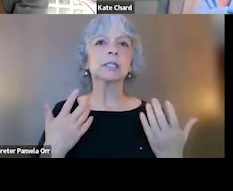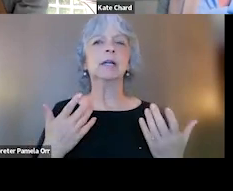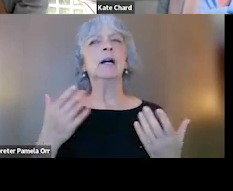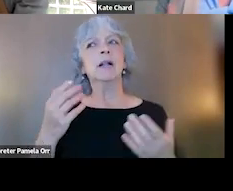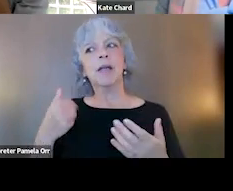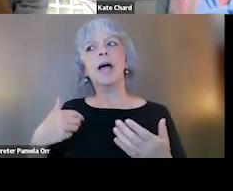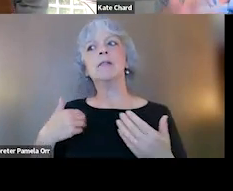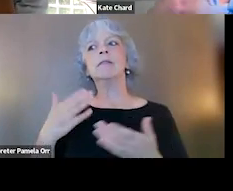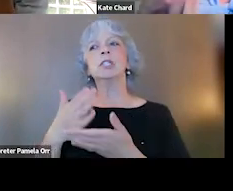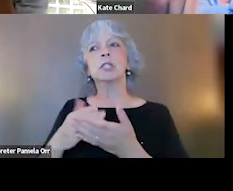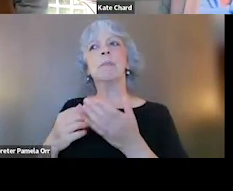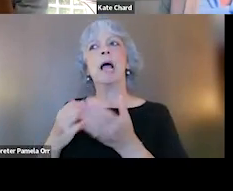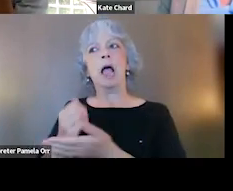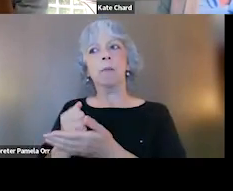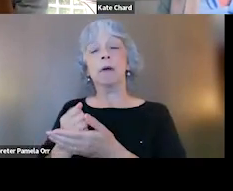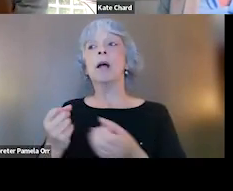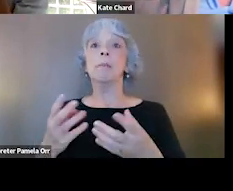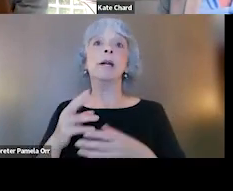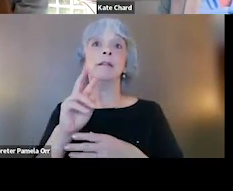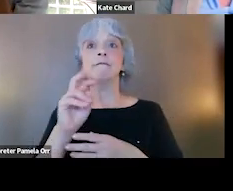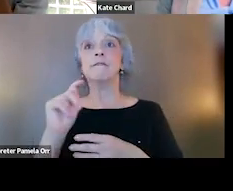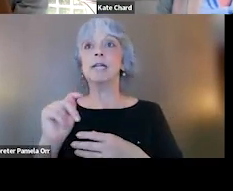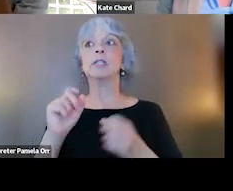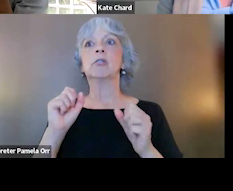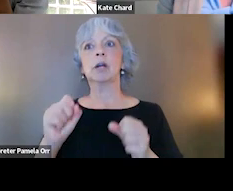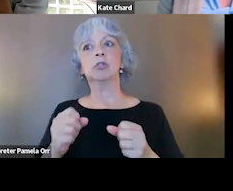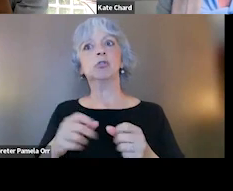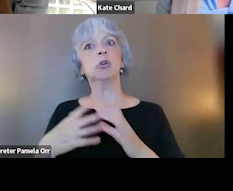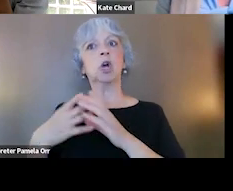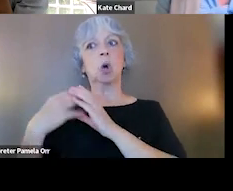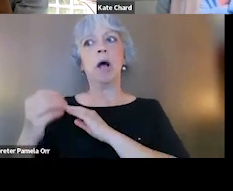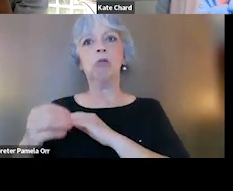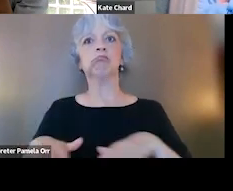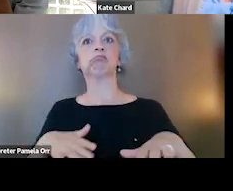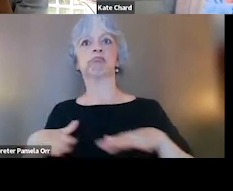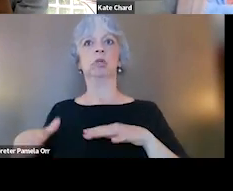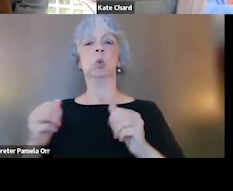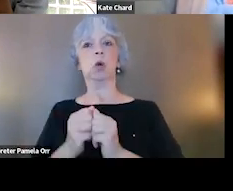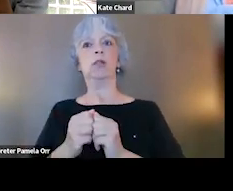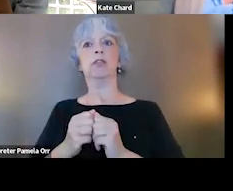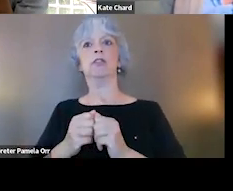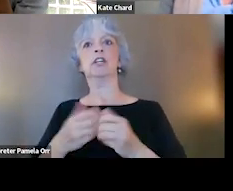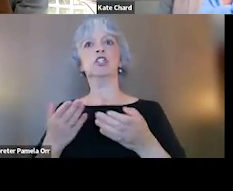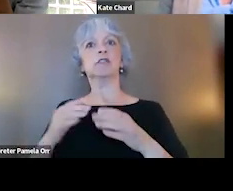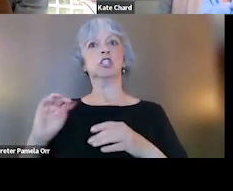We know that a lot of veterans report being able to get out when they have a service dog that it helps them deal with being in public and things like that.